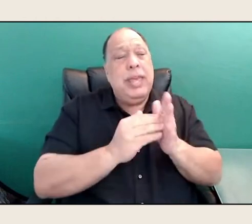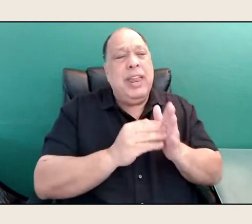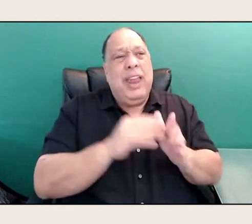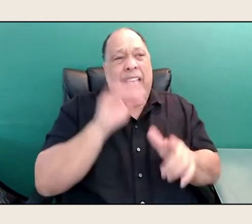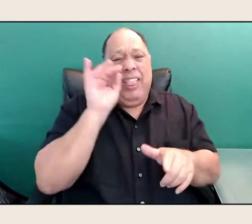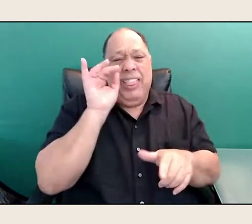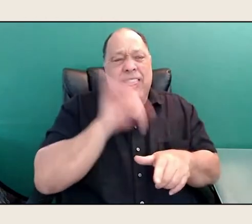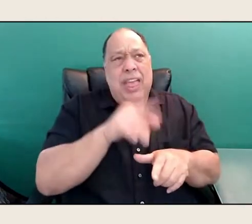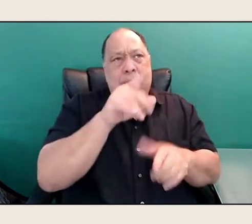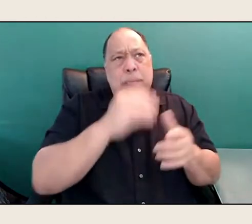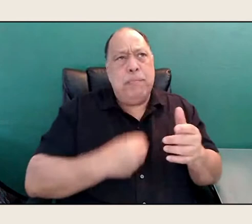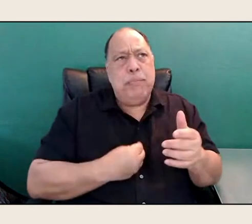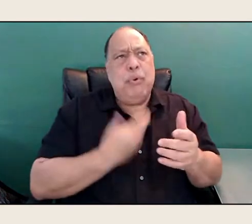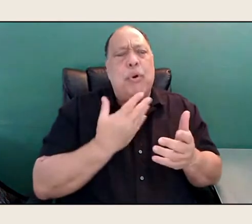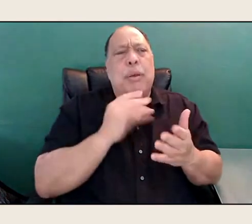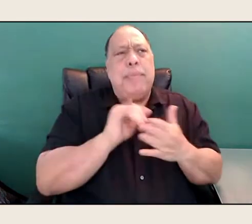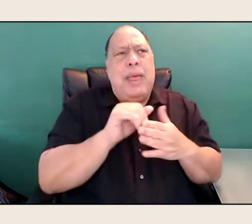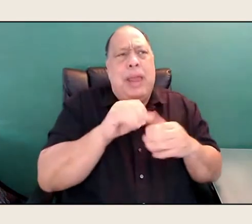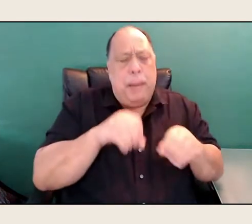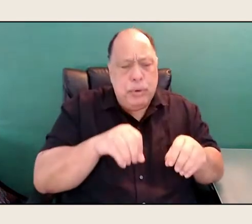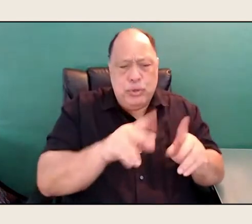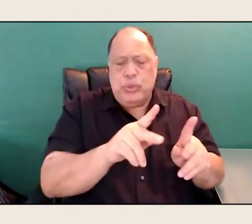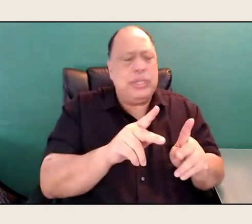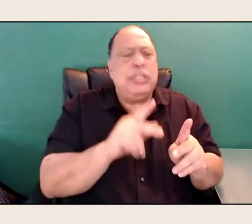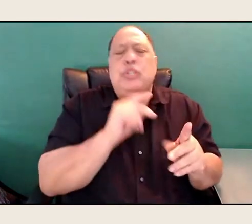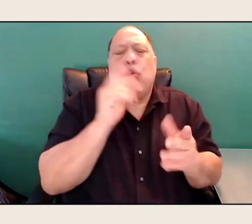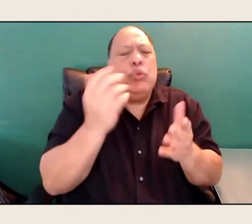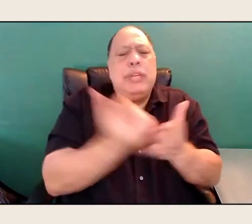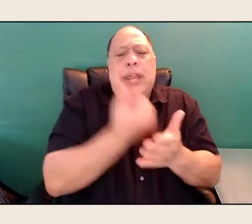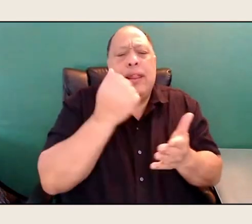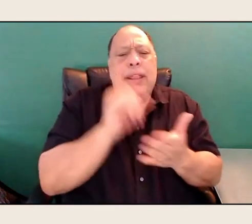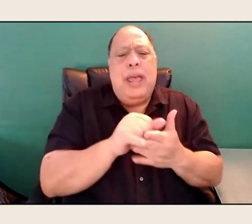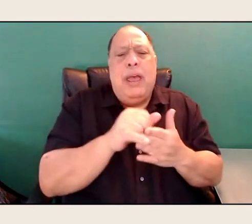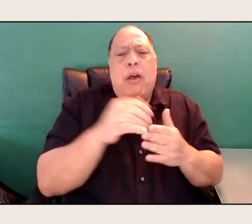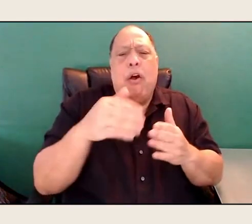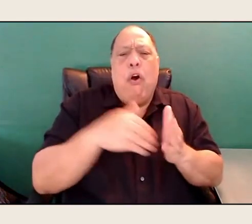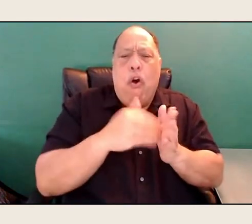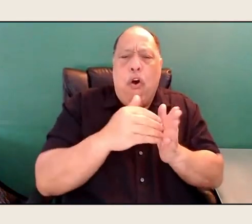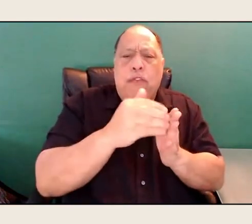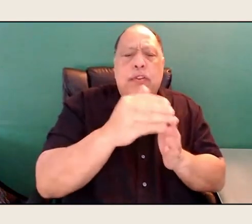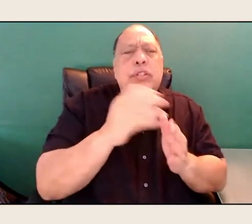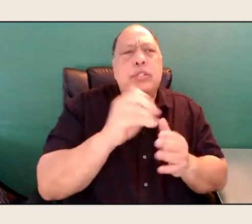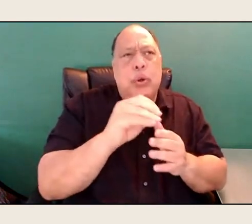that kind of opportunity doesn't come along very often, so I think it's very well suited to poetry.